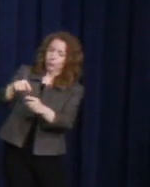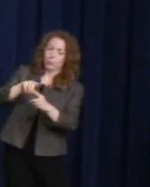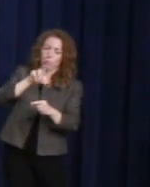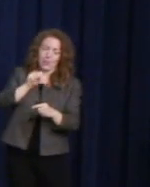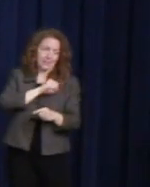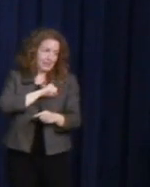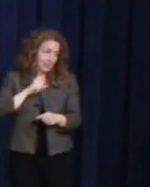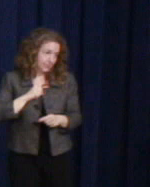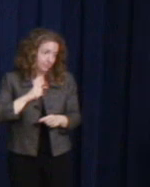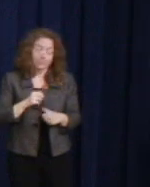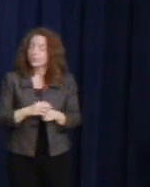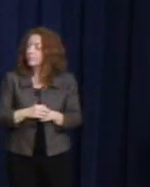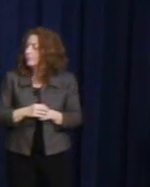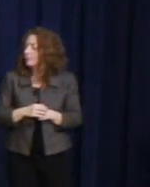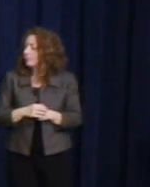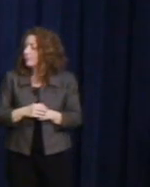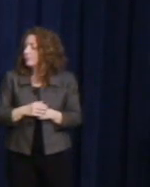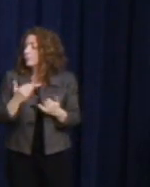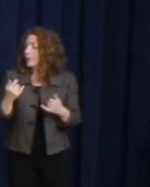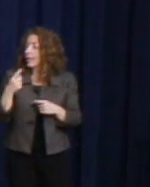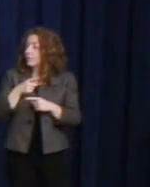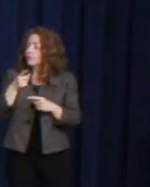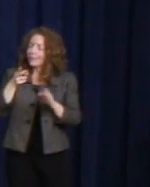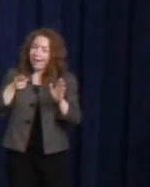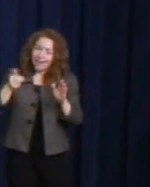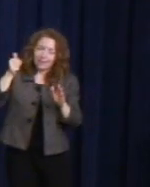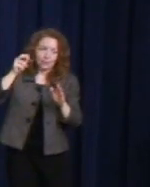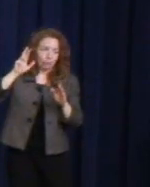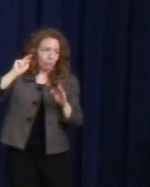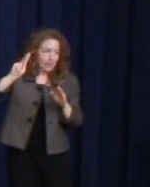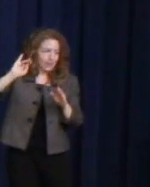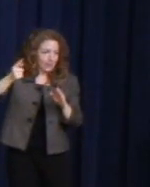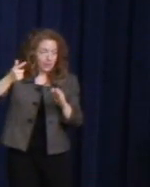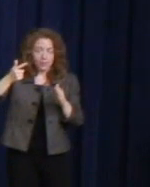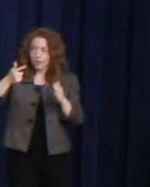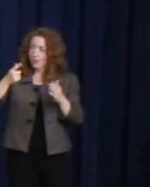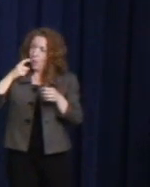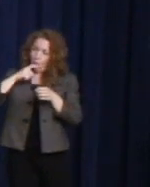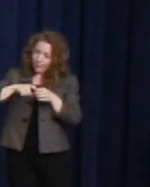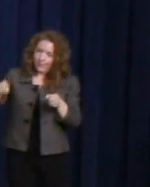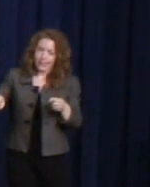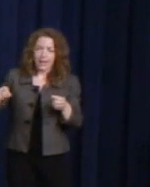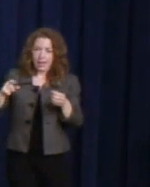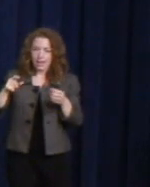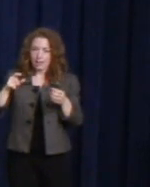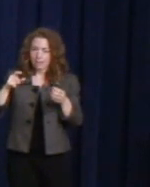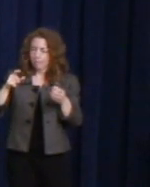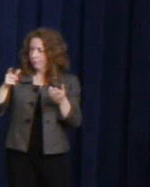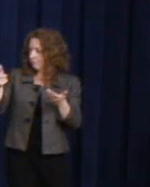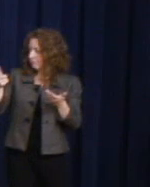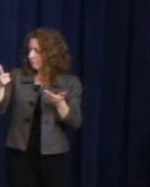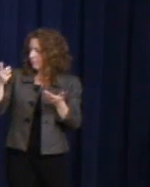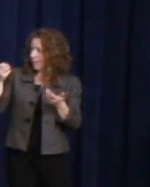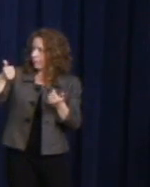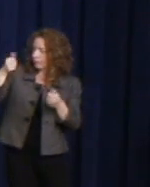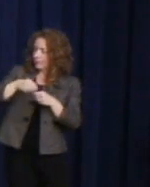Today, she is the highest ranking openly LGBT public official in America. And she is still speaking up and speaking out